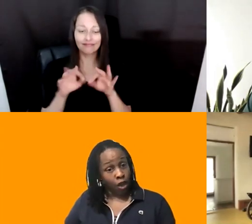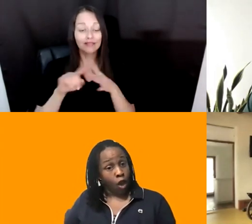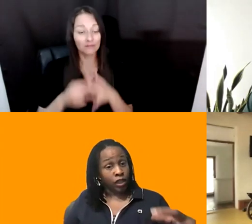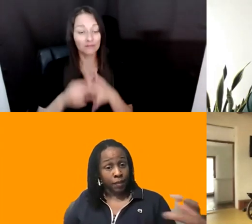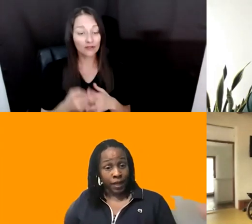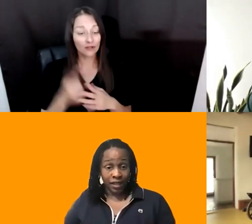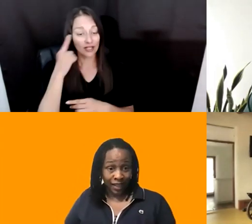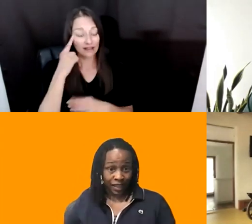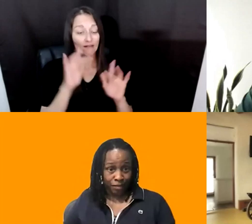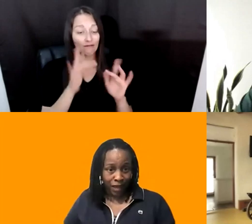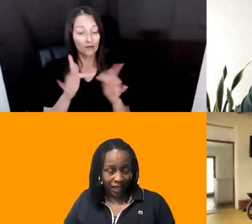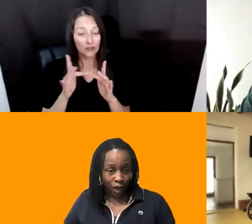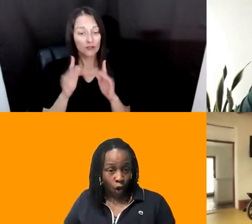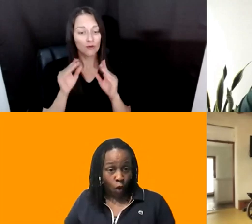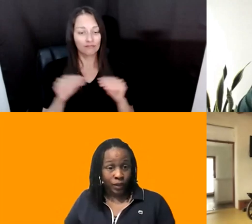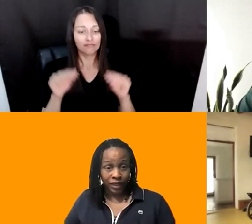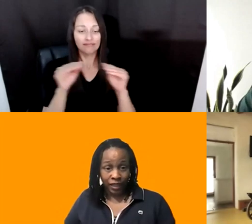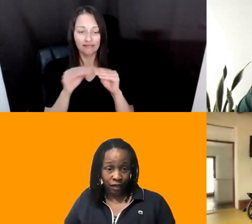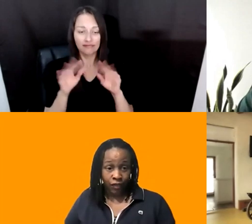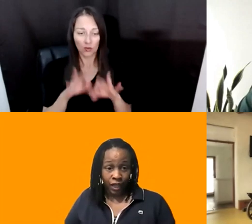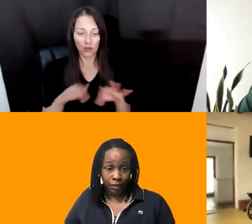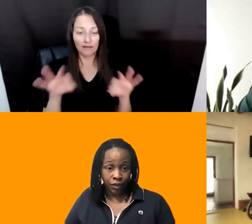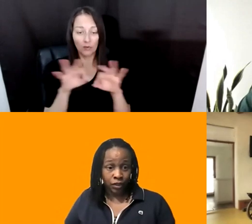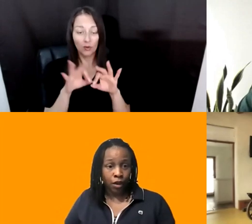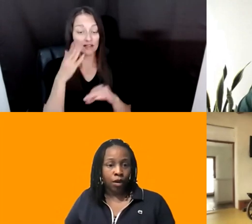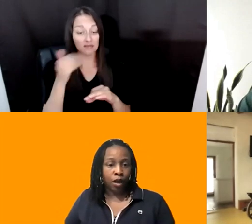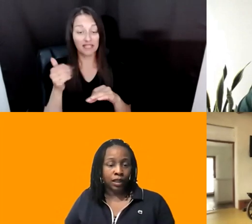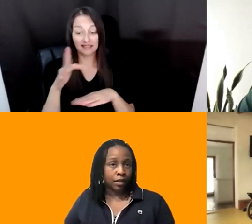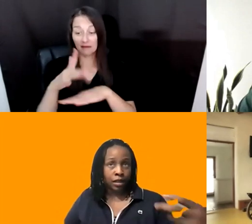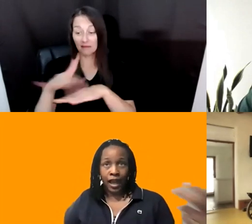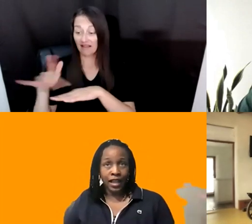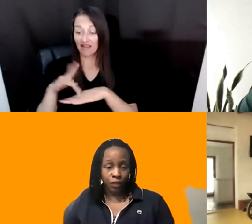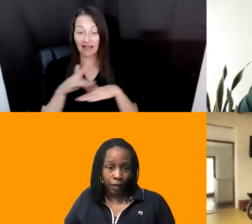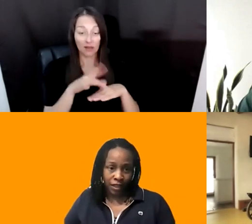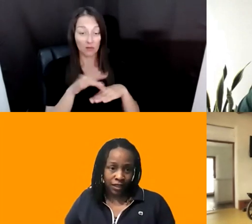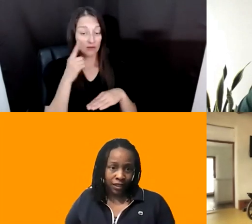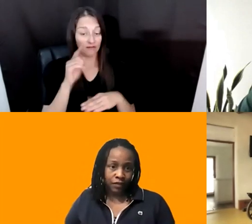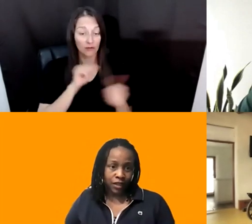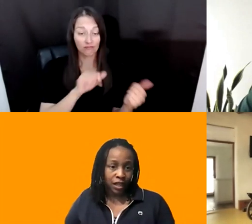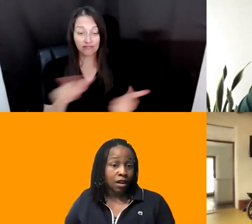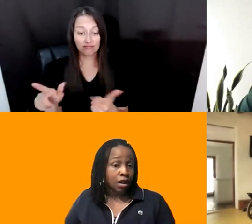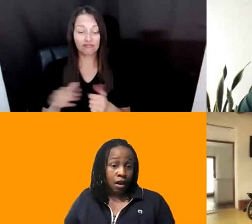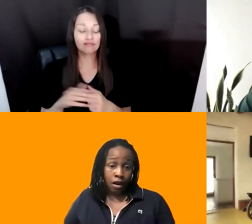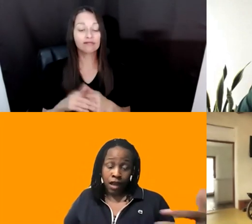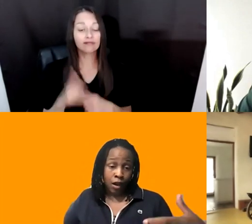ONLY BECAUSE I CAN MAKE IT OPENLY AVAILABLE. SO THE LAST FEW PROJECTS I'VE DONE ARE NOW